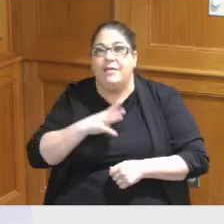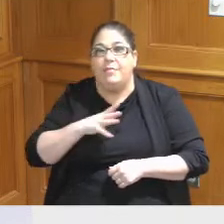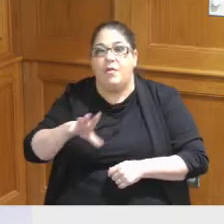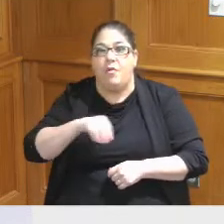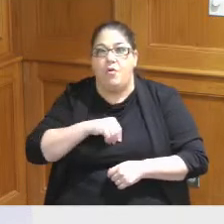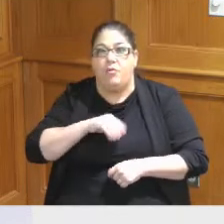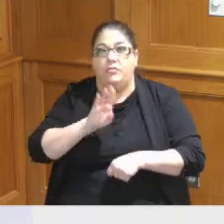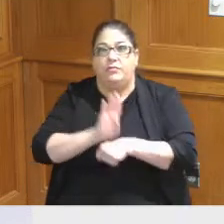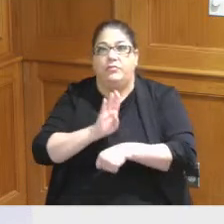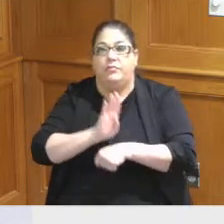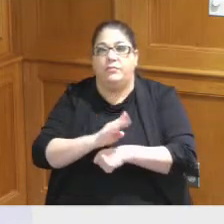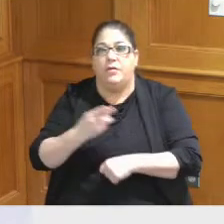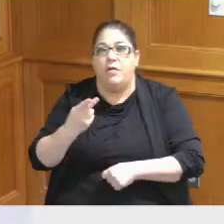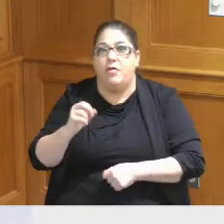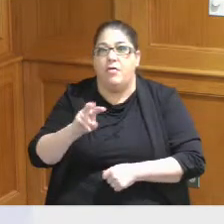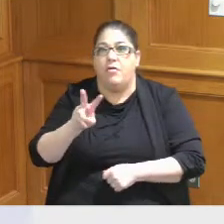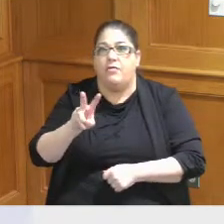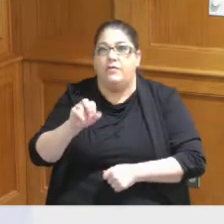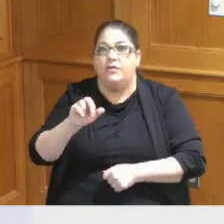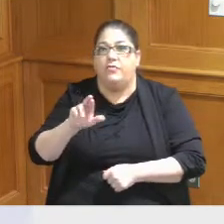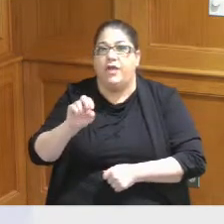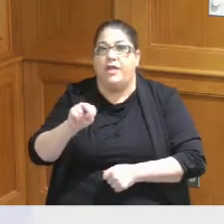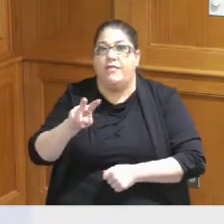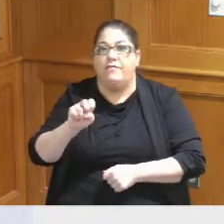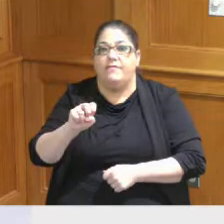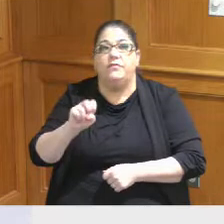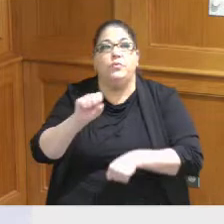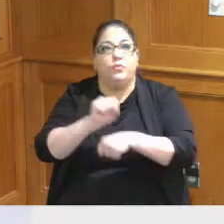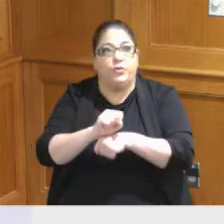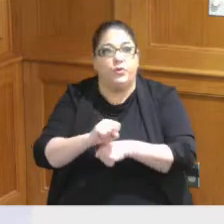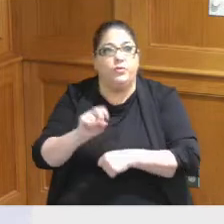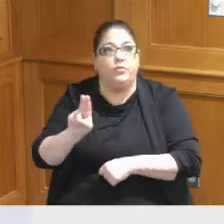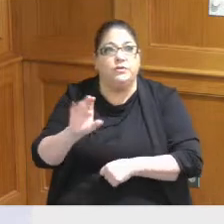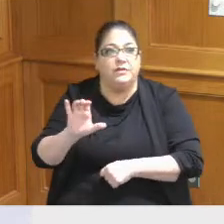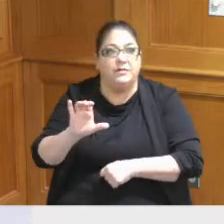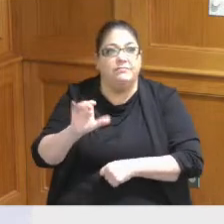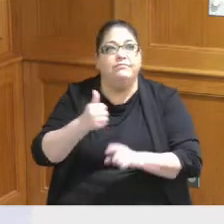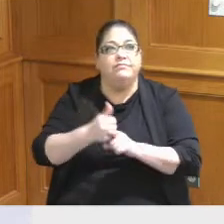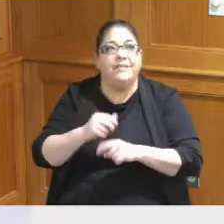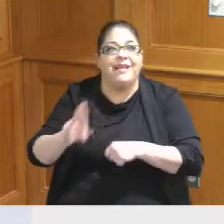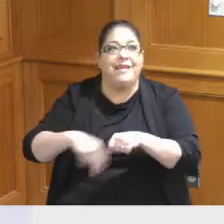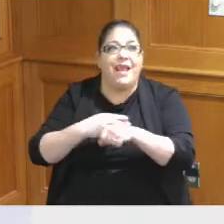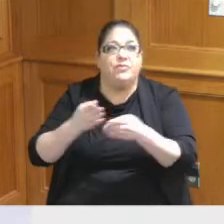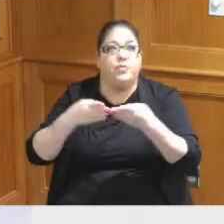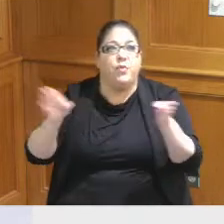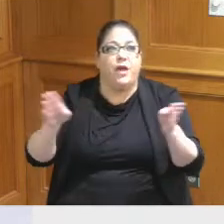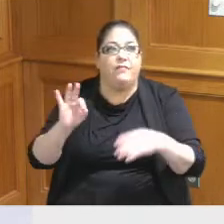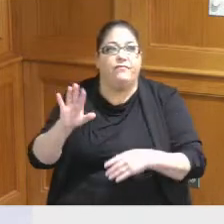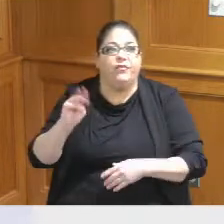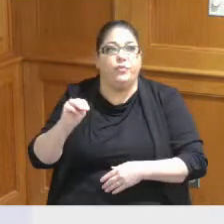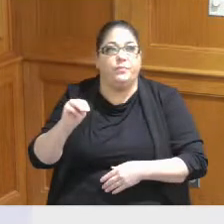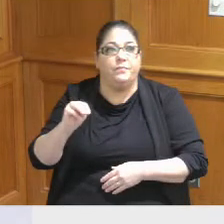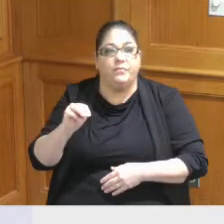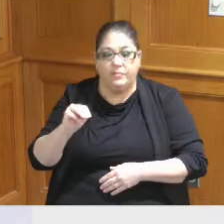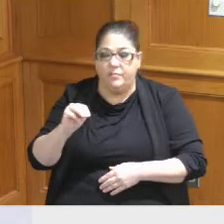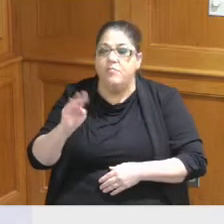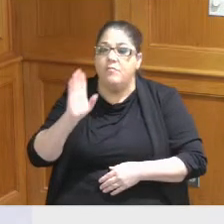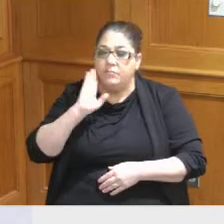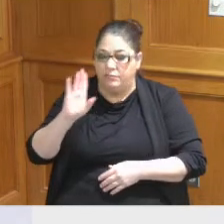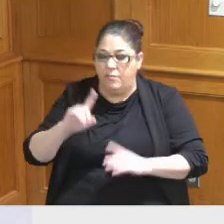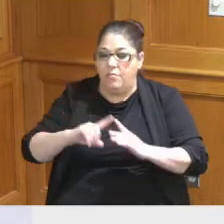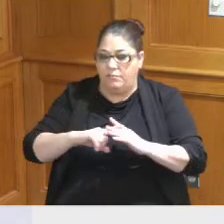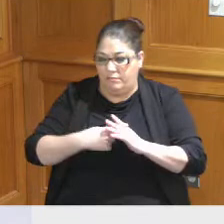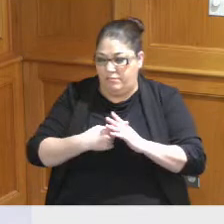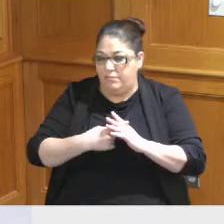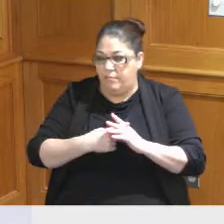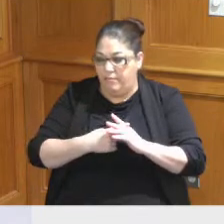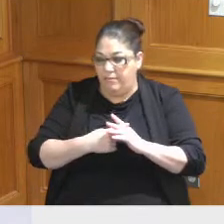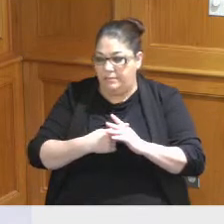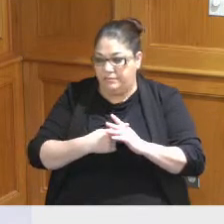firm Hargrave that has done a lot of work at UC is a national firm and we will begin with the city